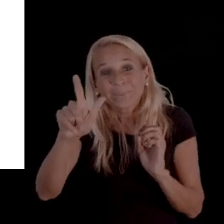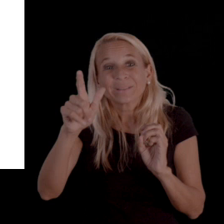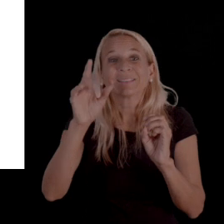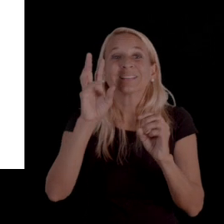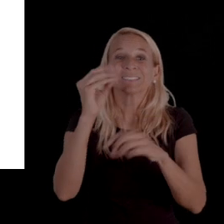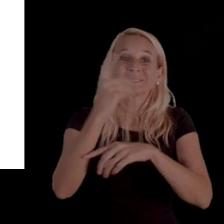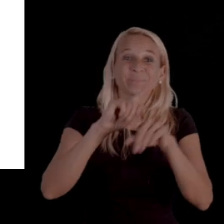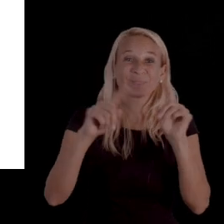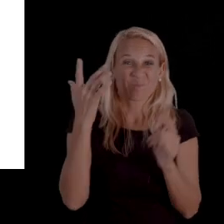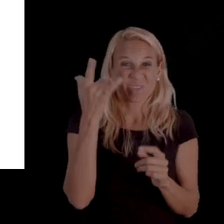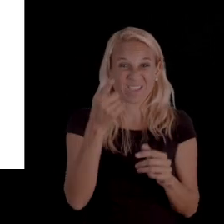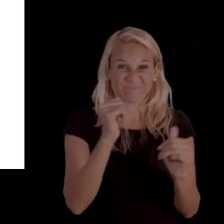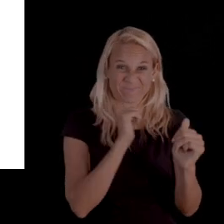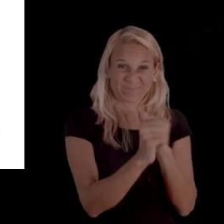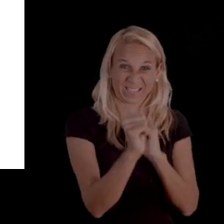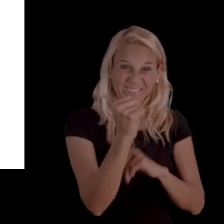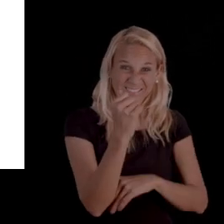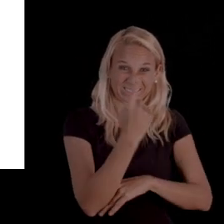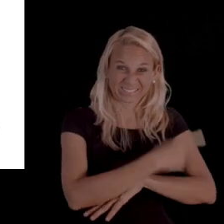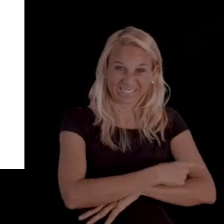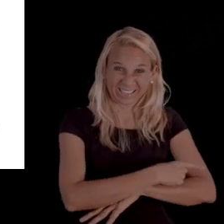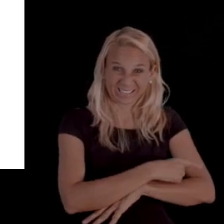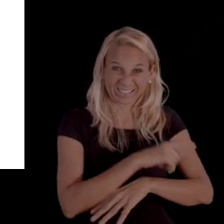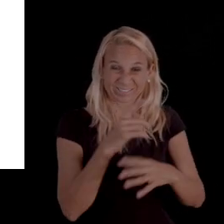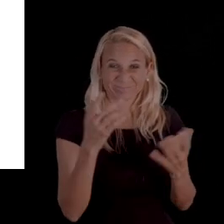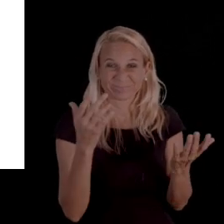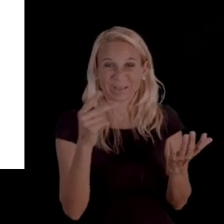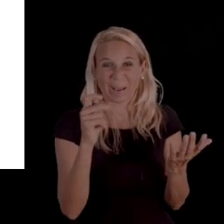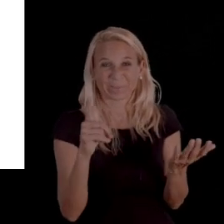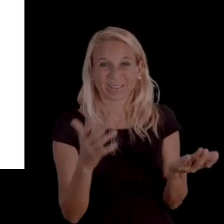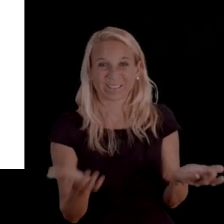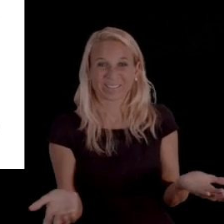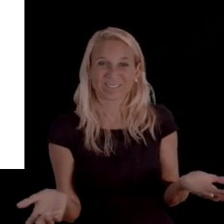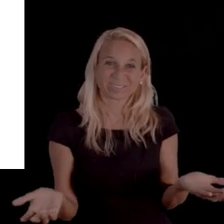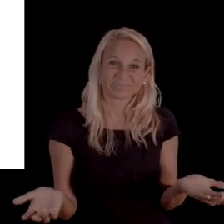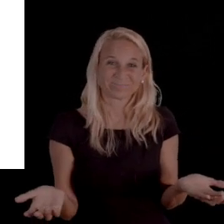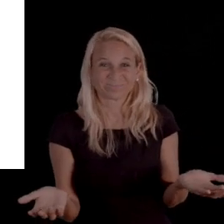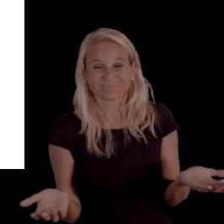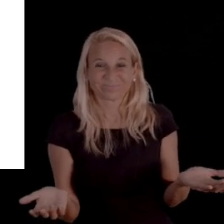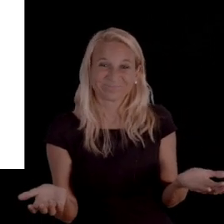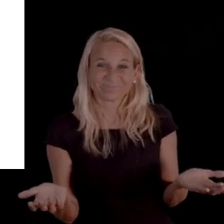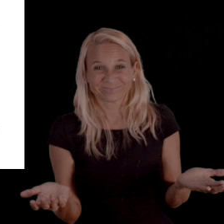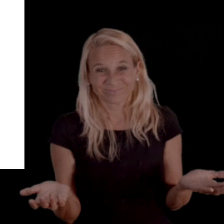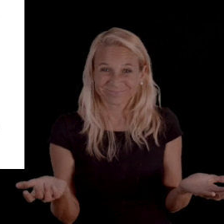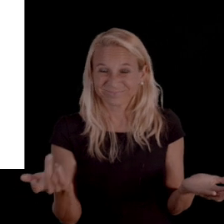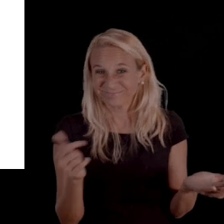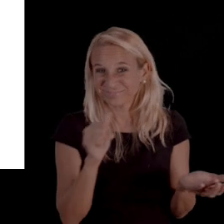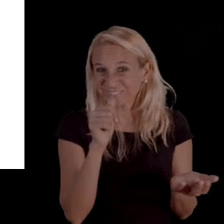But because of that timeframe after that 10-day window when an appeal isn't suggested,